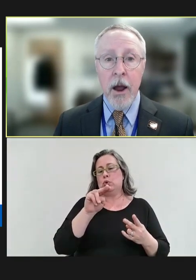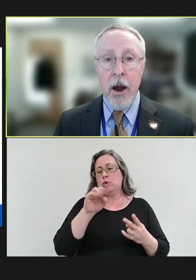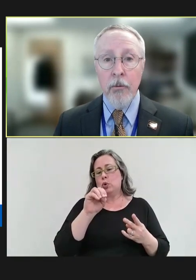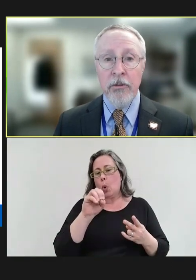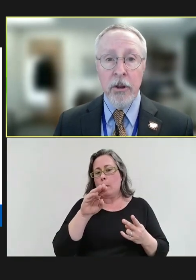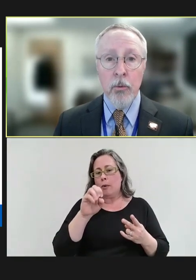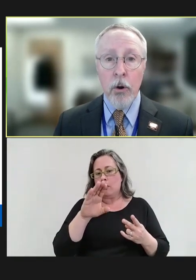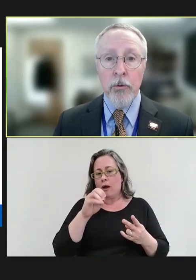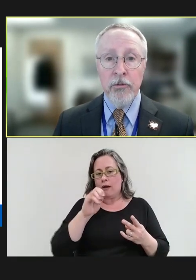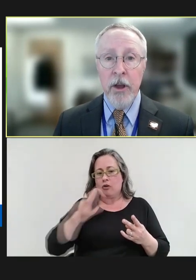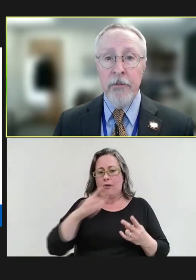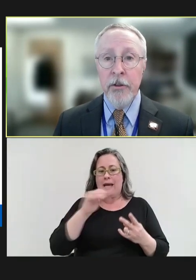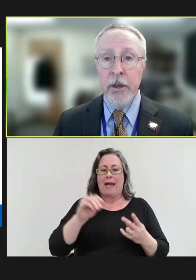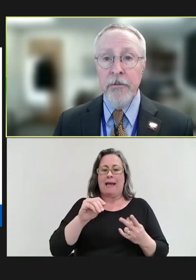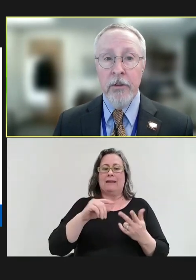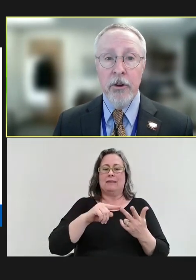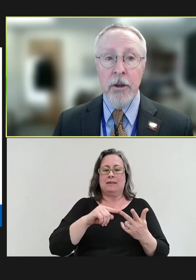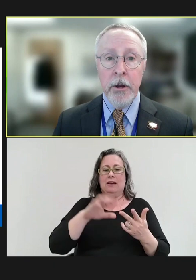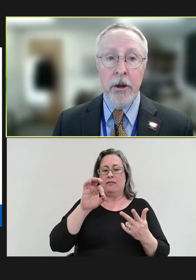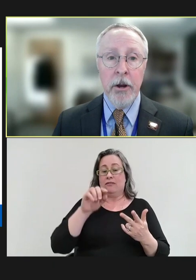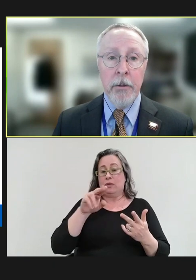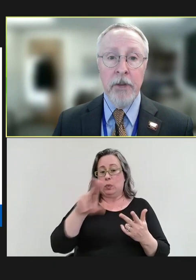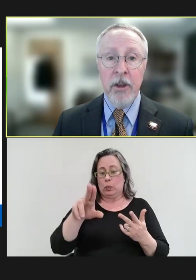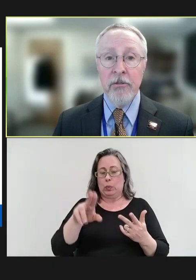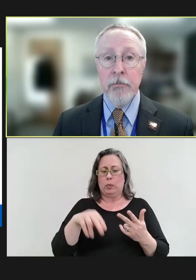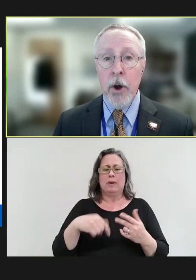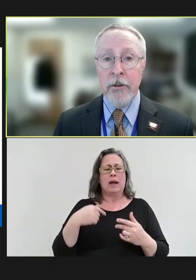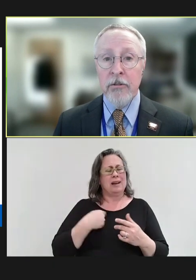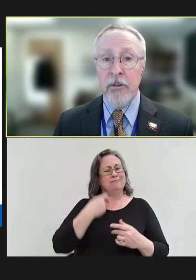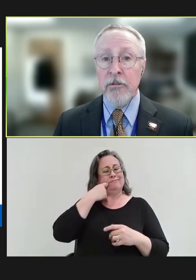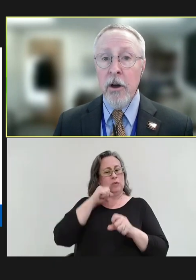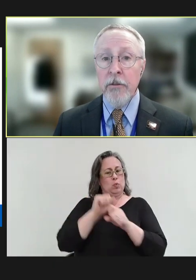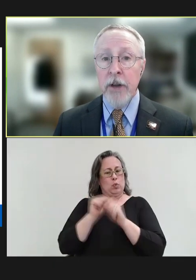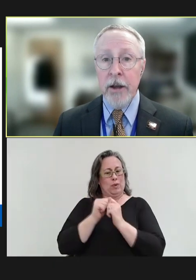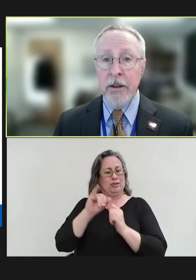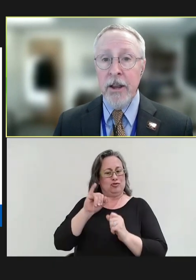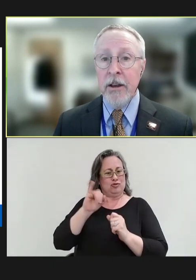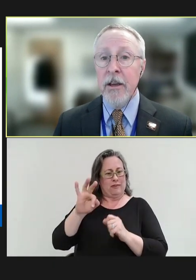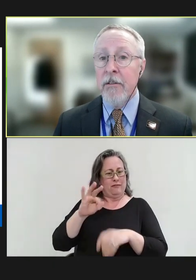I recently worked with Jeff on the Advisory Committee on Immunization Practices COVID-19